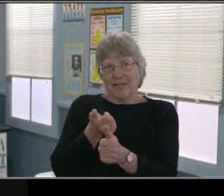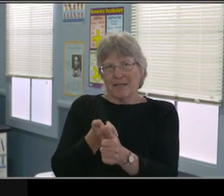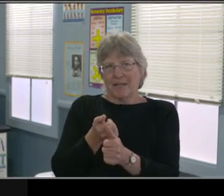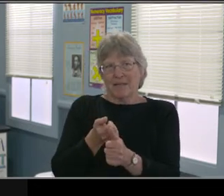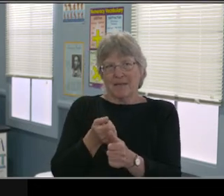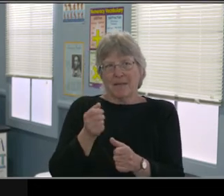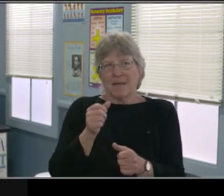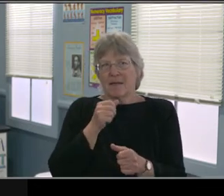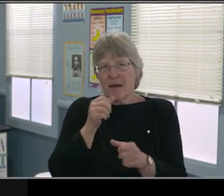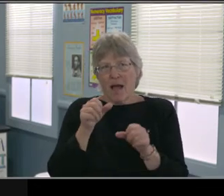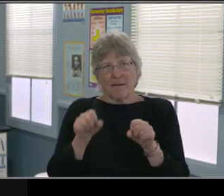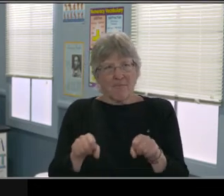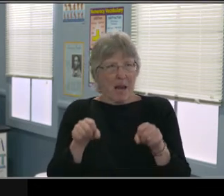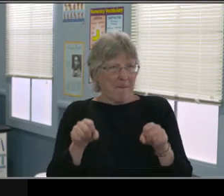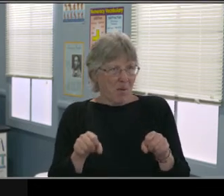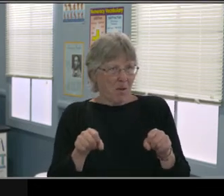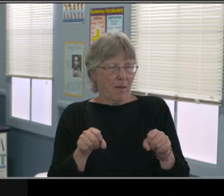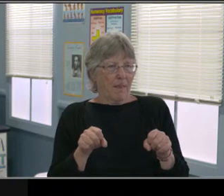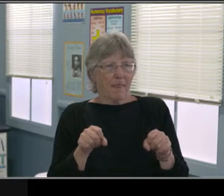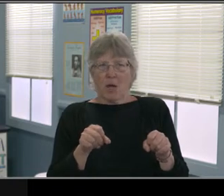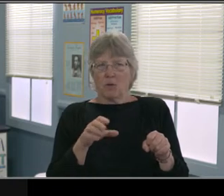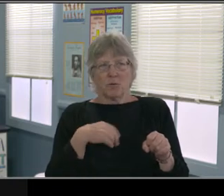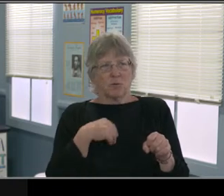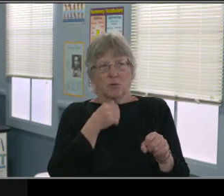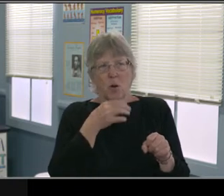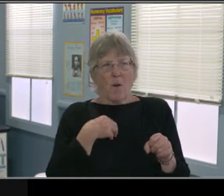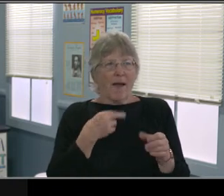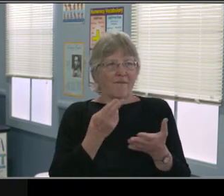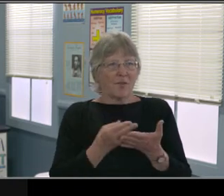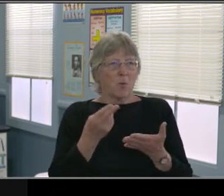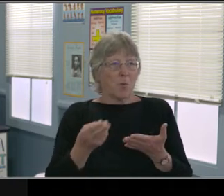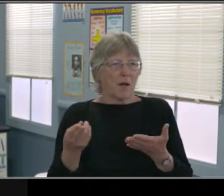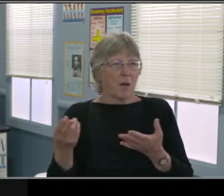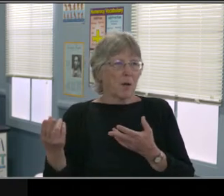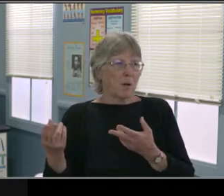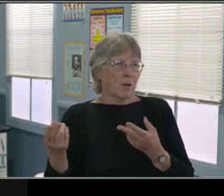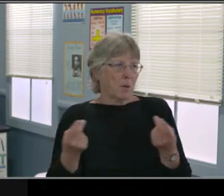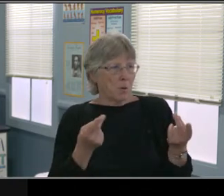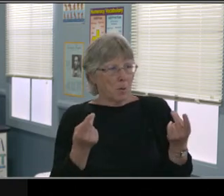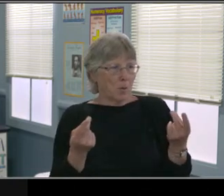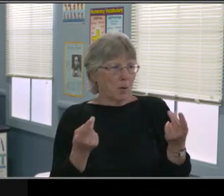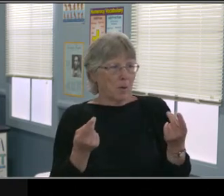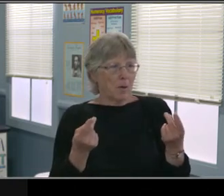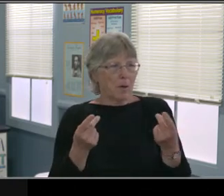being attentive to something like a screen, not when playing video games